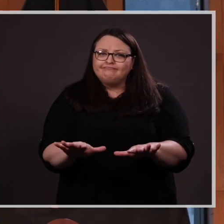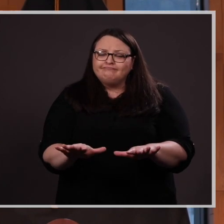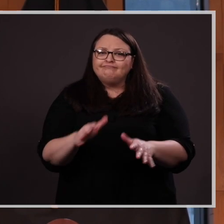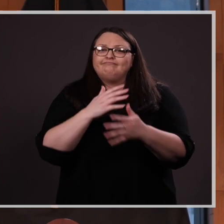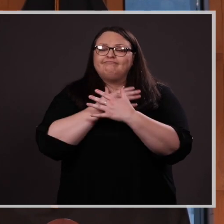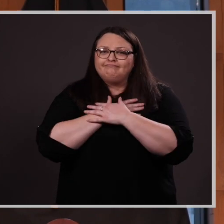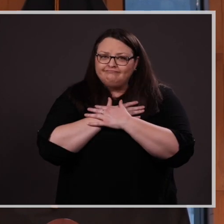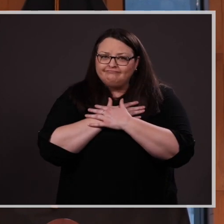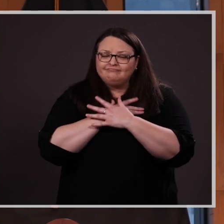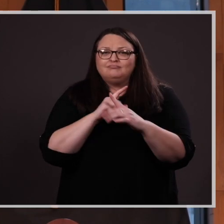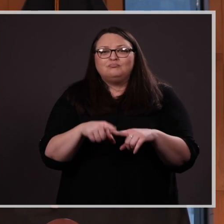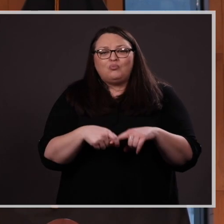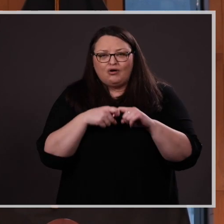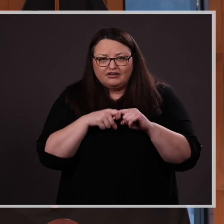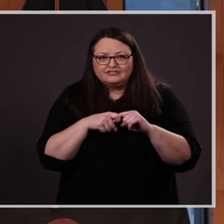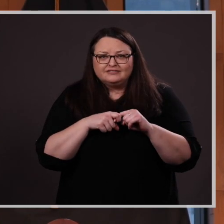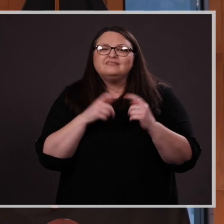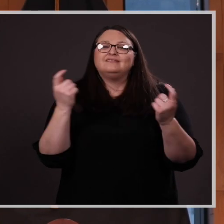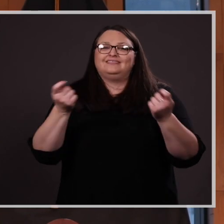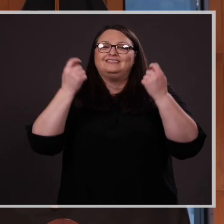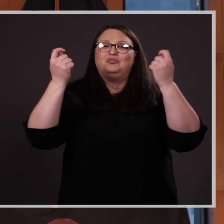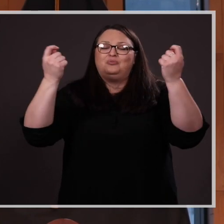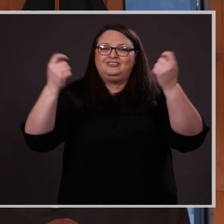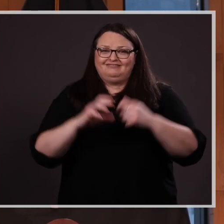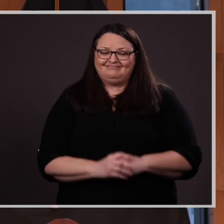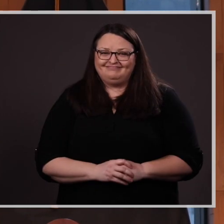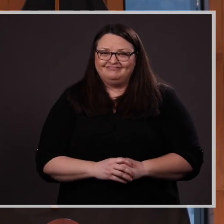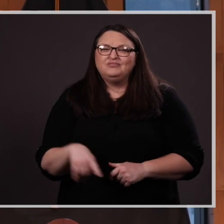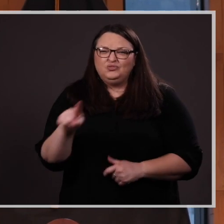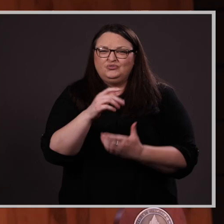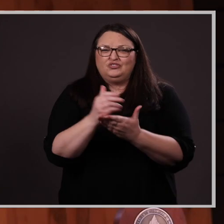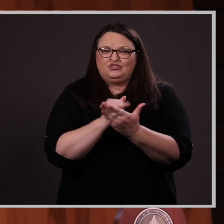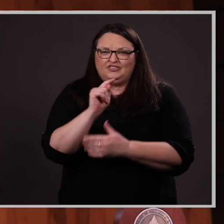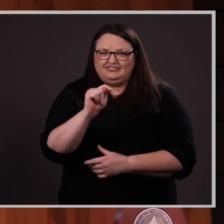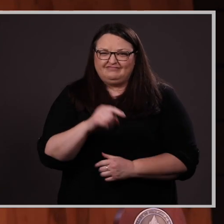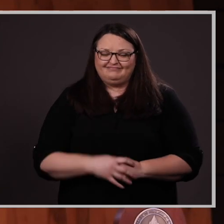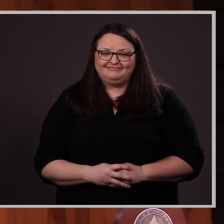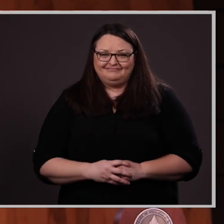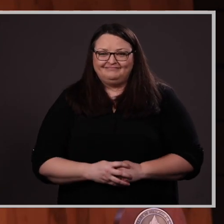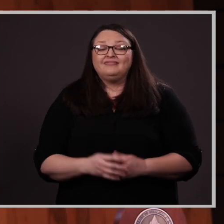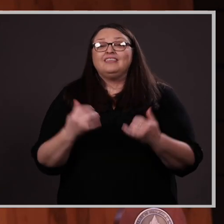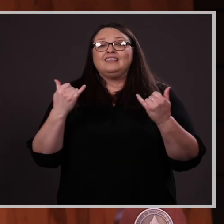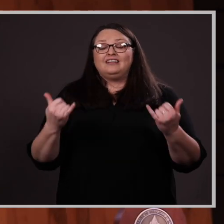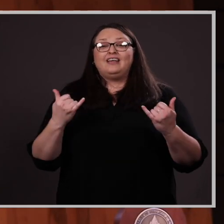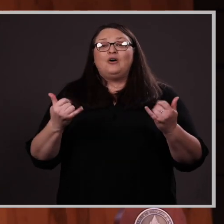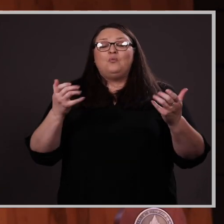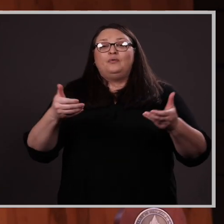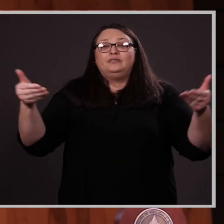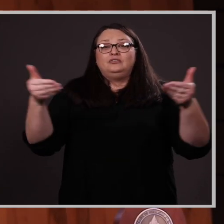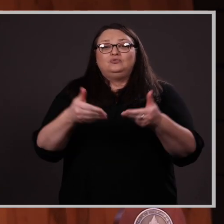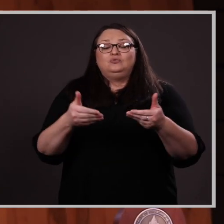pause, and celebrate. You deserve it. Now, I would like to introduce you to my friend,